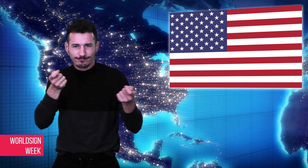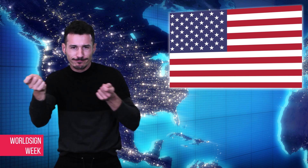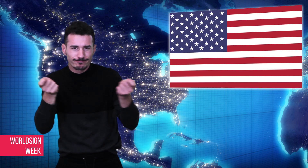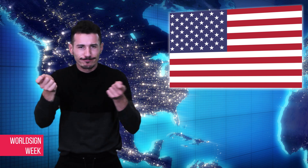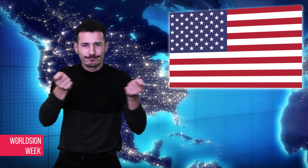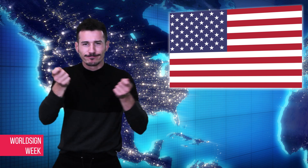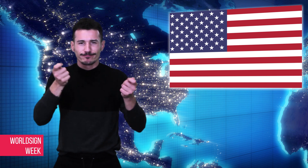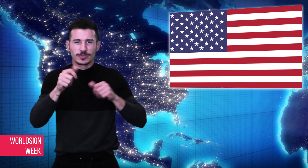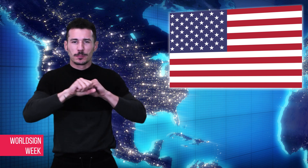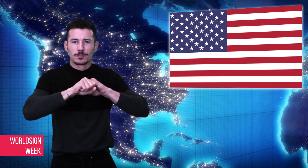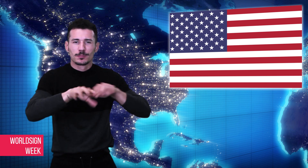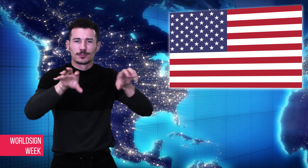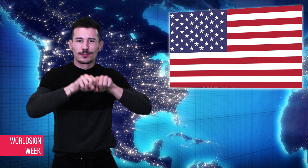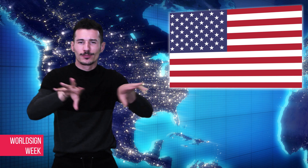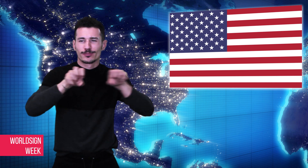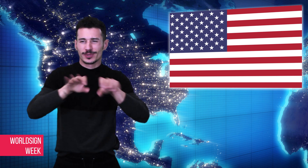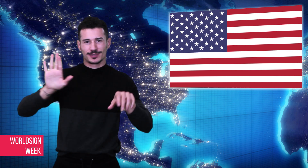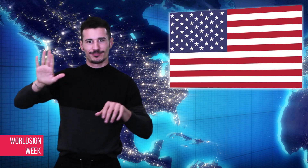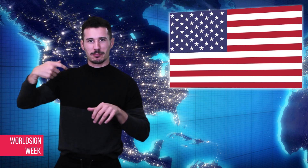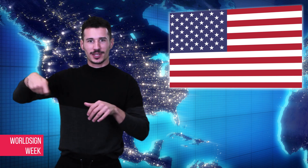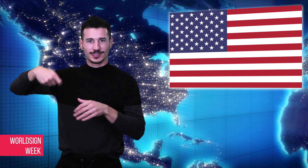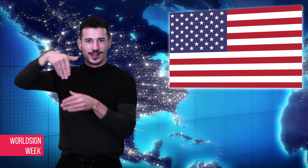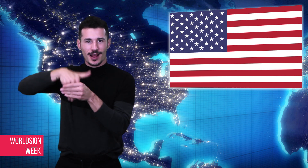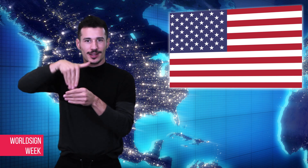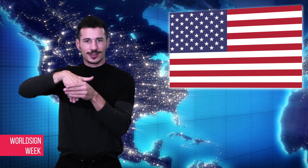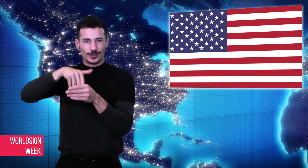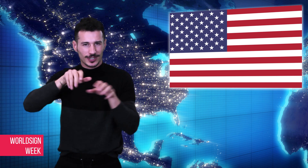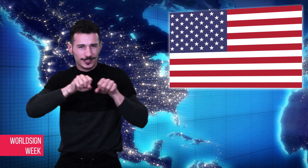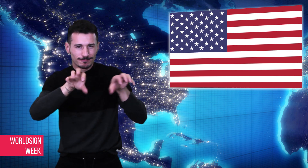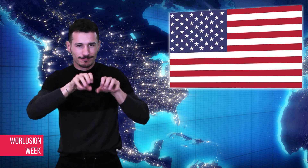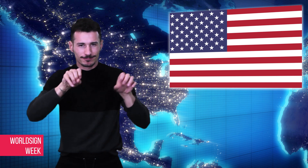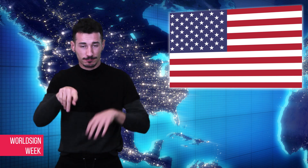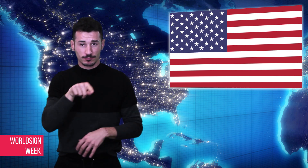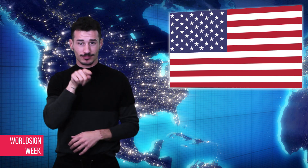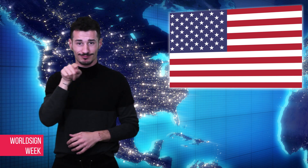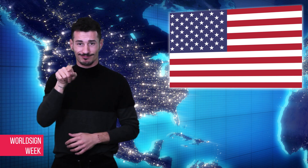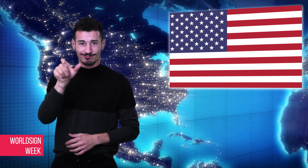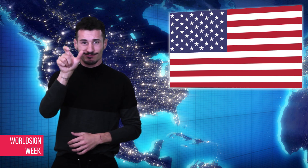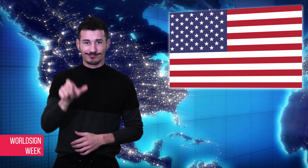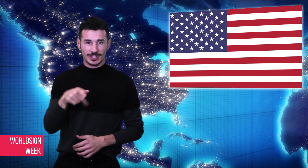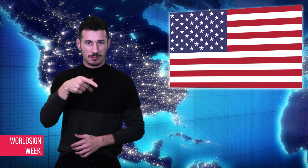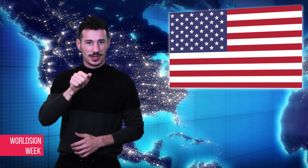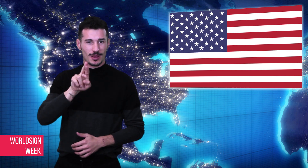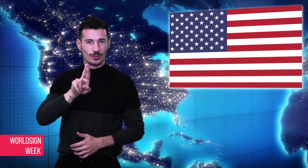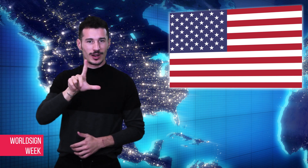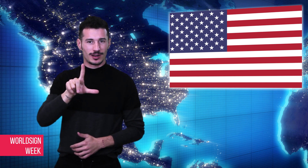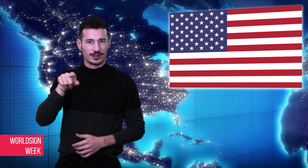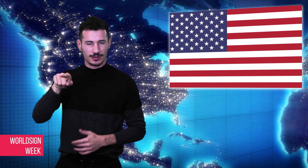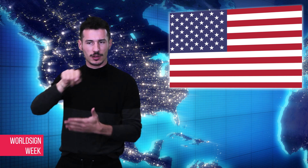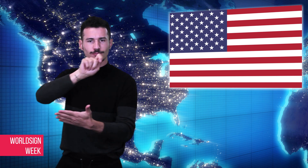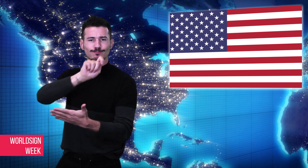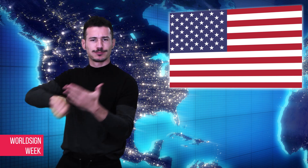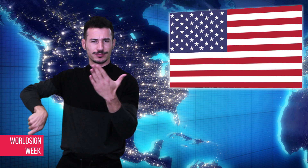has been charged with concealing transactions of $18 million USD through